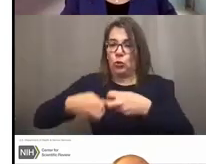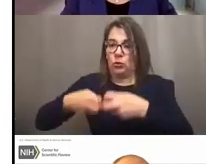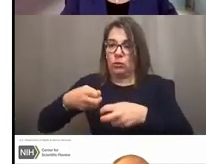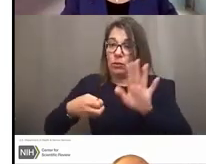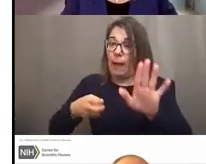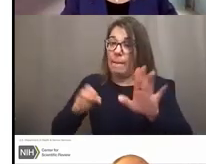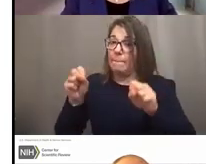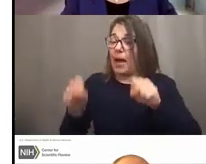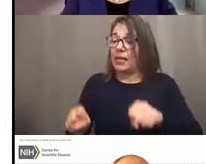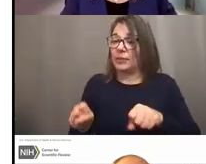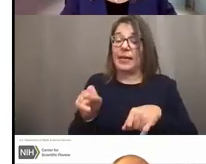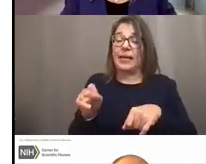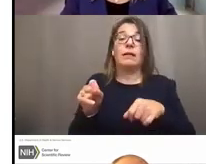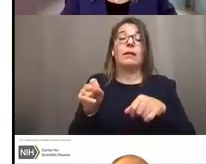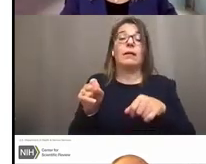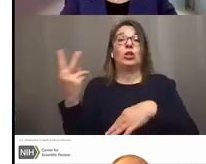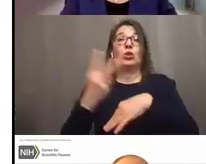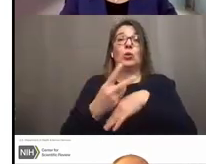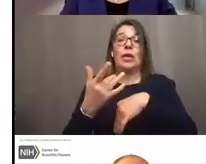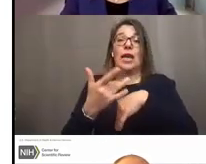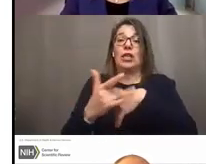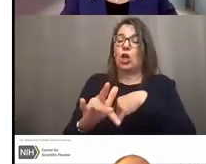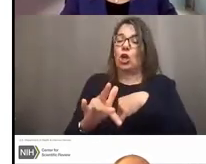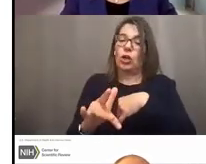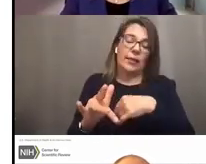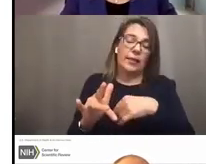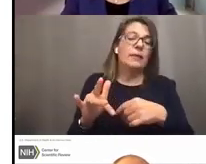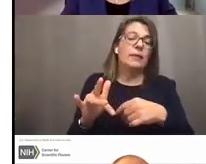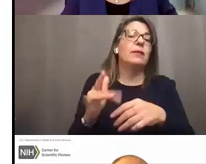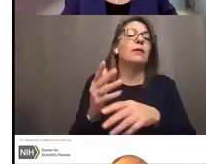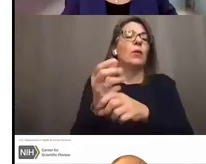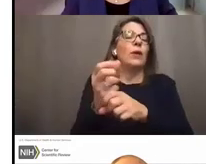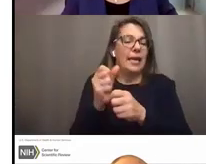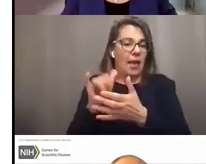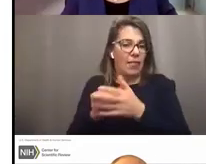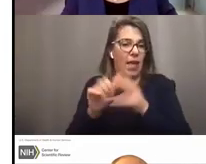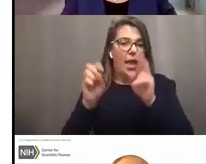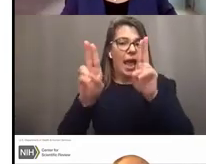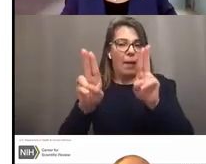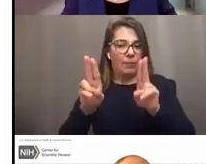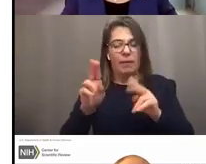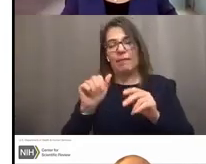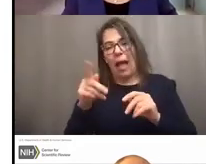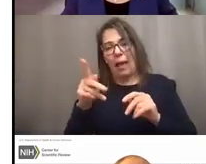If you submit it 2 days early, then we get the application the day